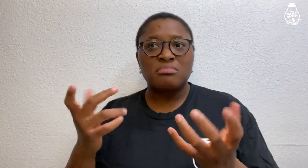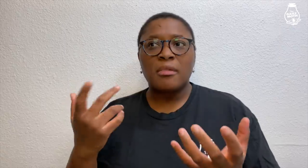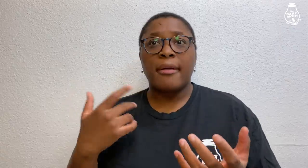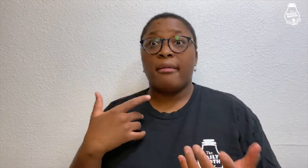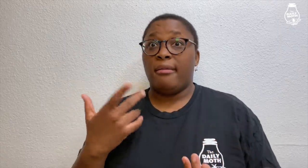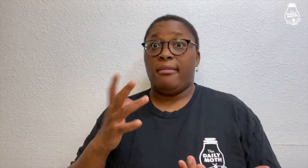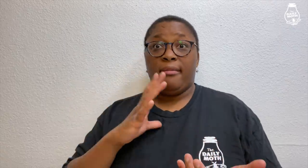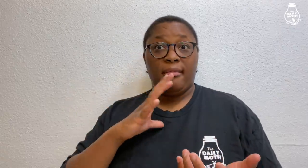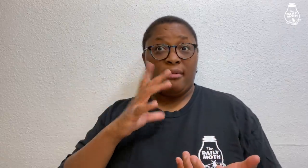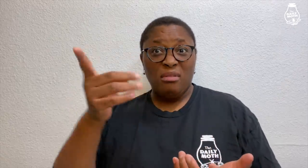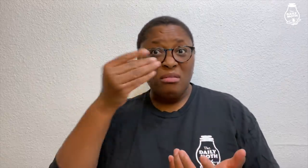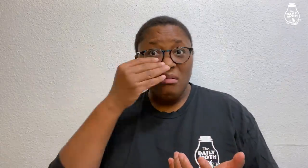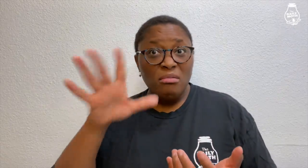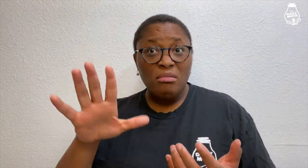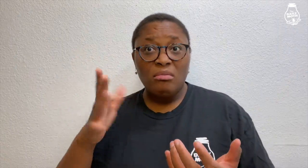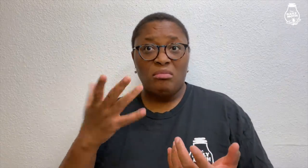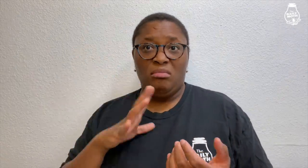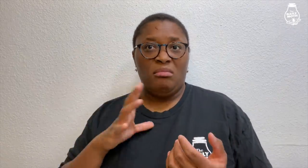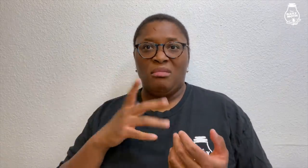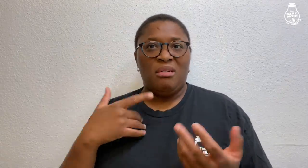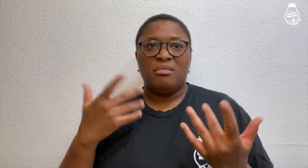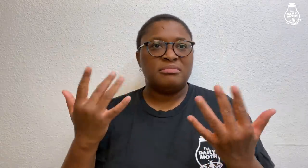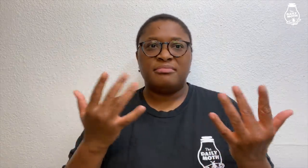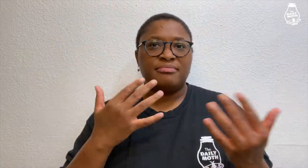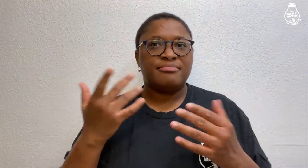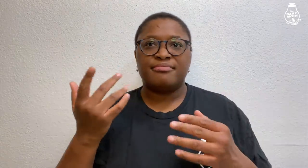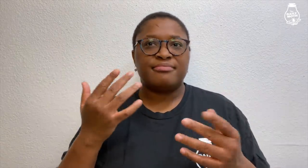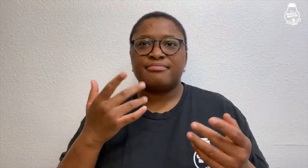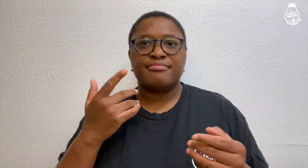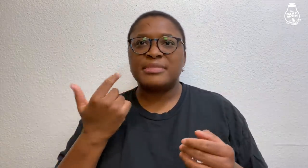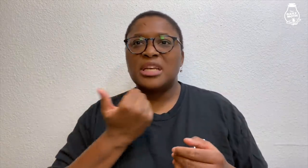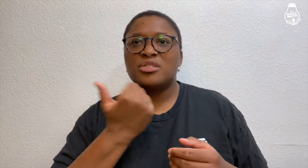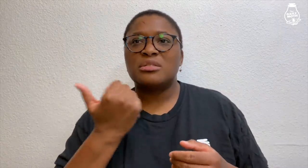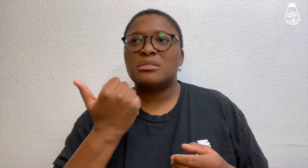Nothing happened, and he didn't care.